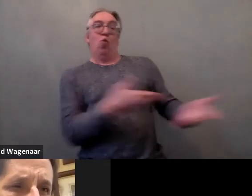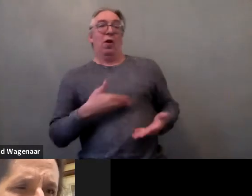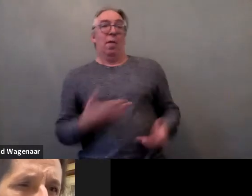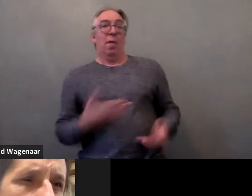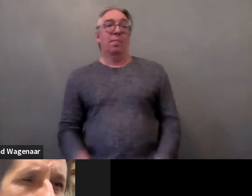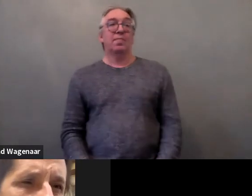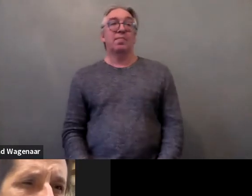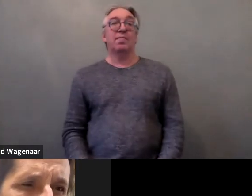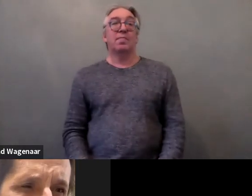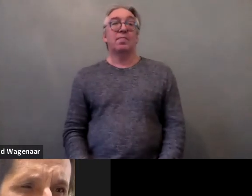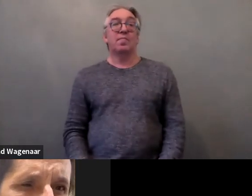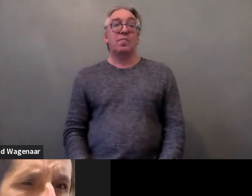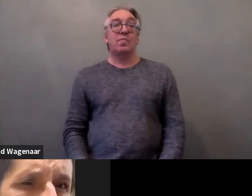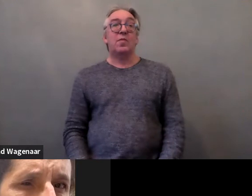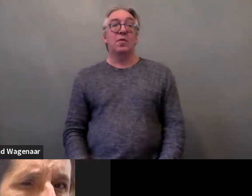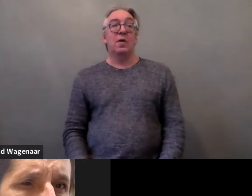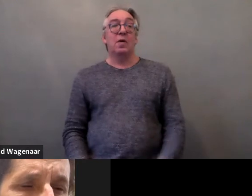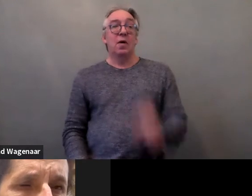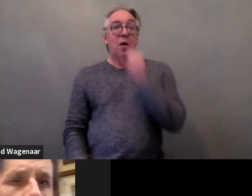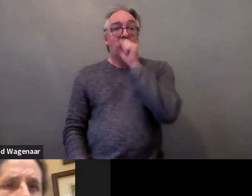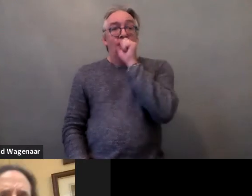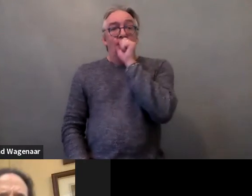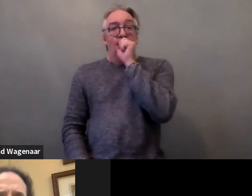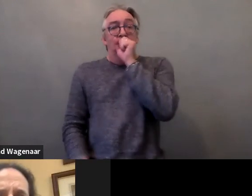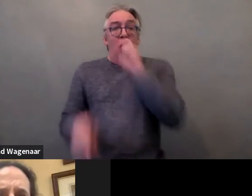of violence towards women. But yet GREVIO observed